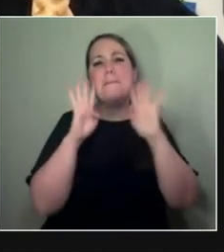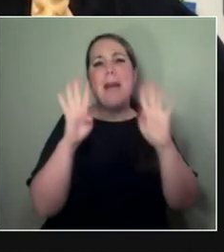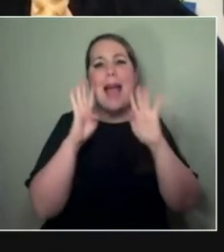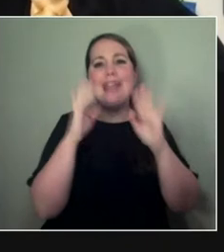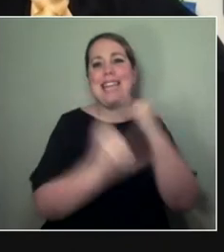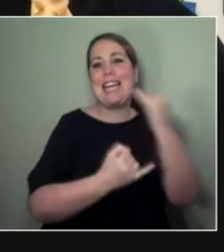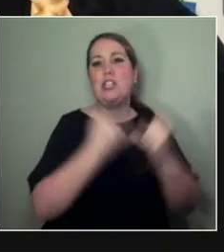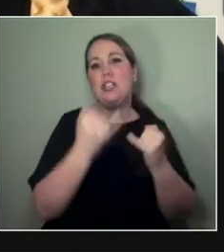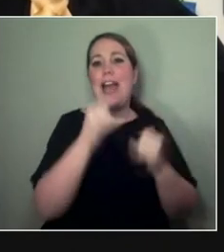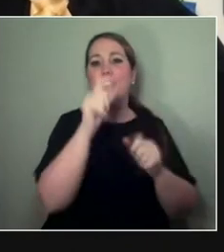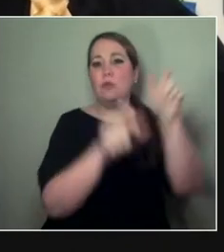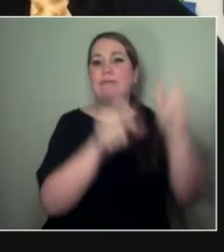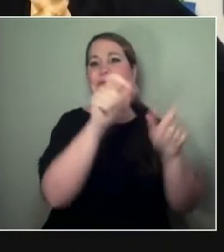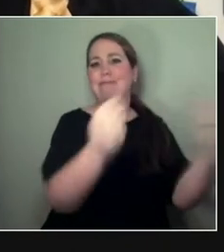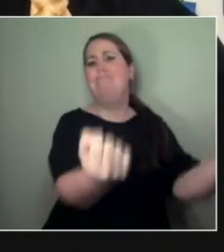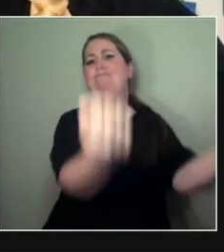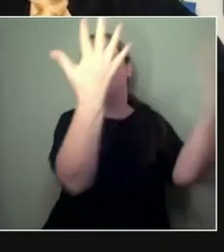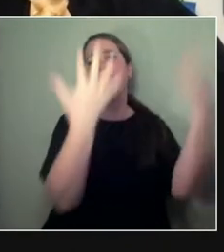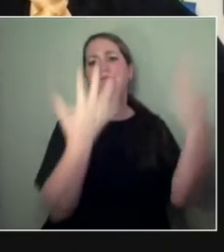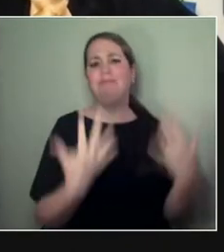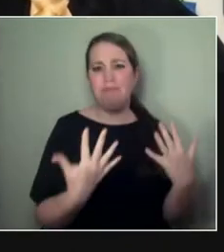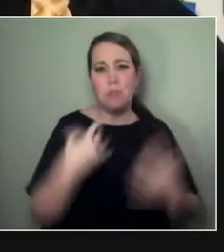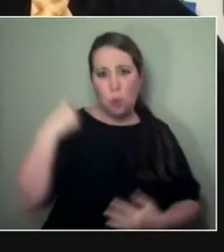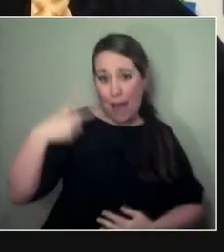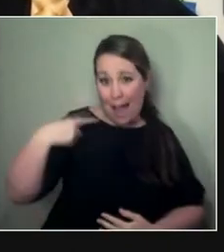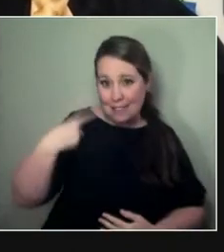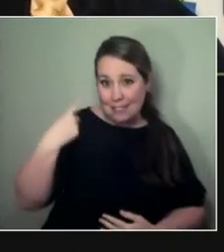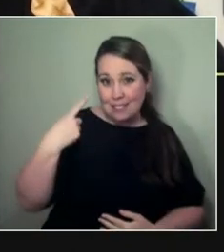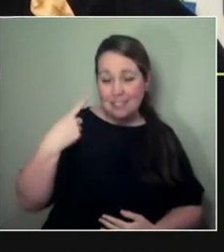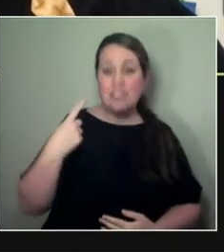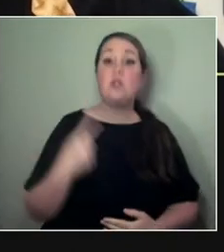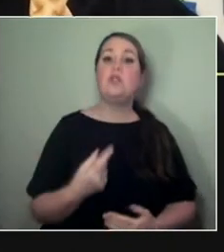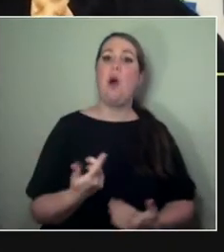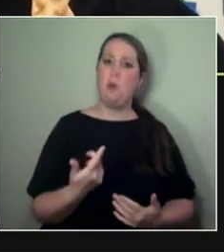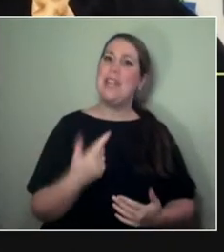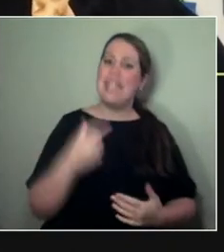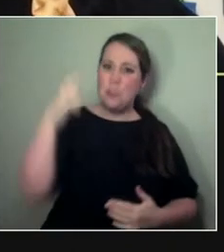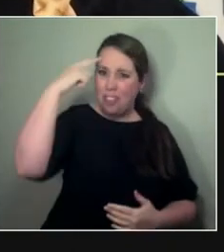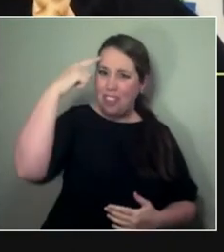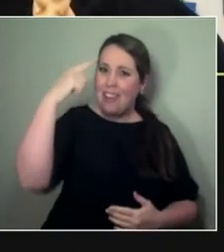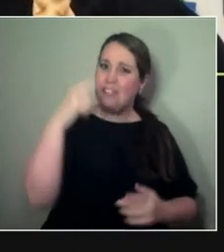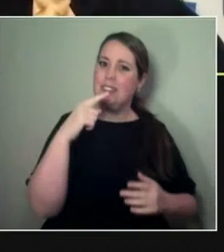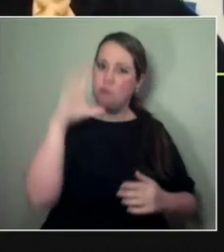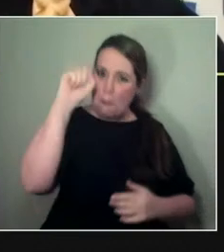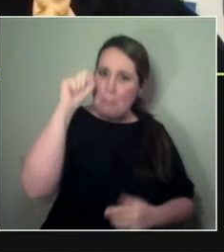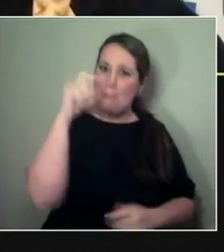You've come home. You've been away. And just knowing that there's so much of a rich community